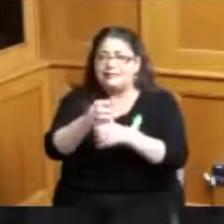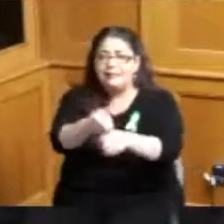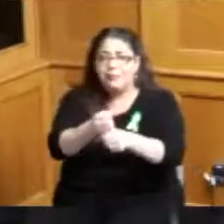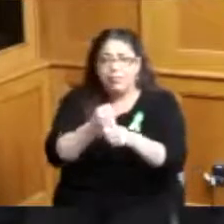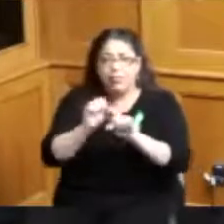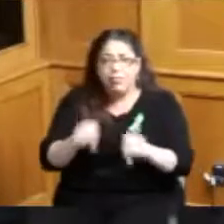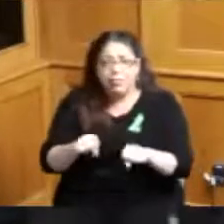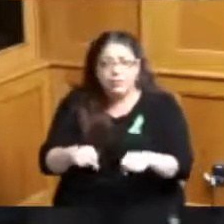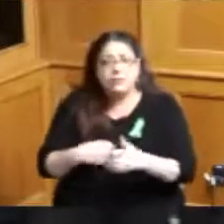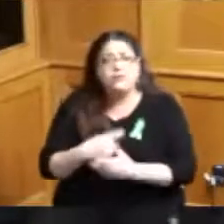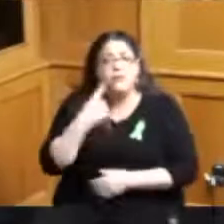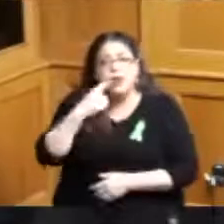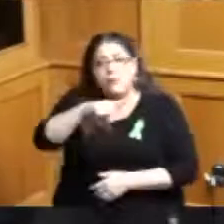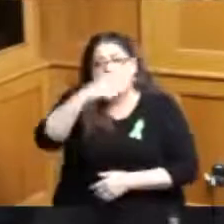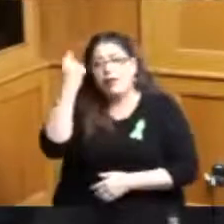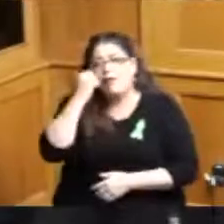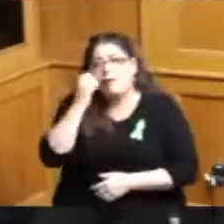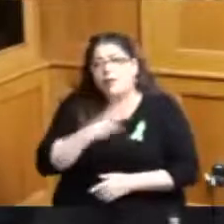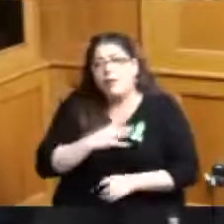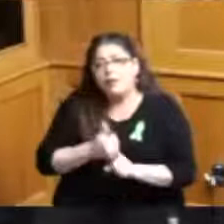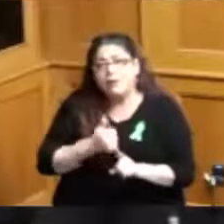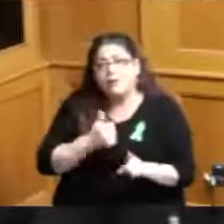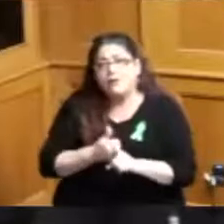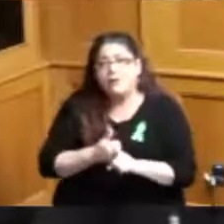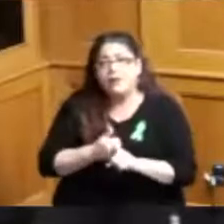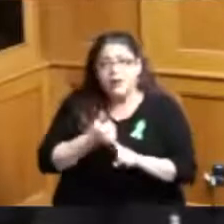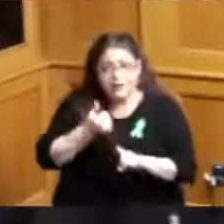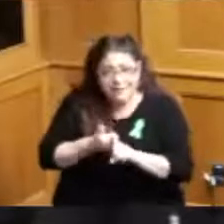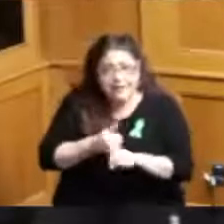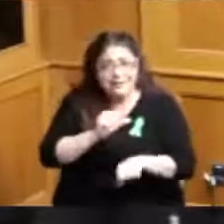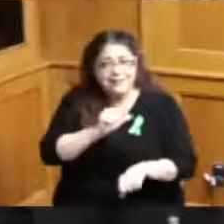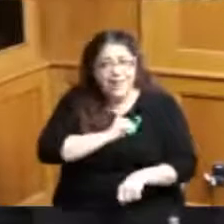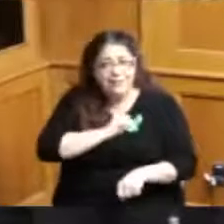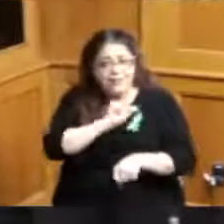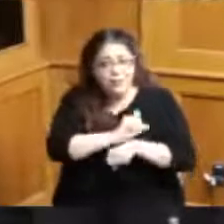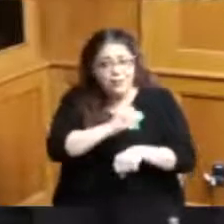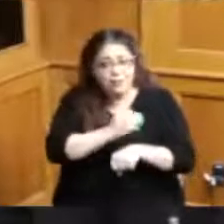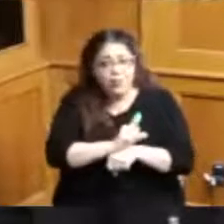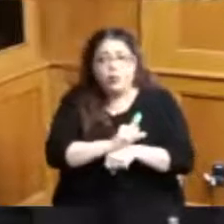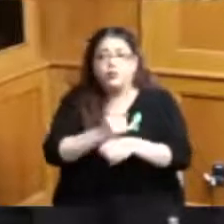it is for a black woman entrepreneurial to access lines of credit and funding